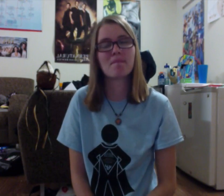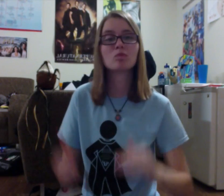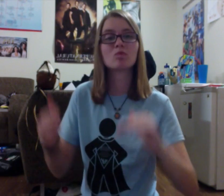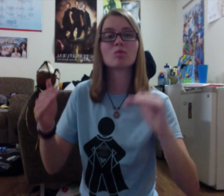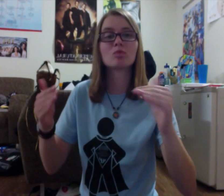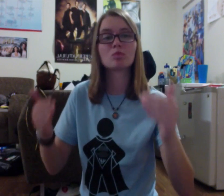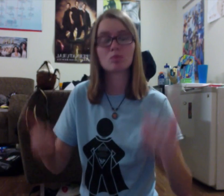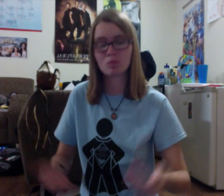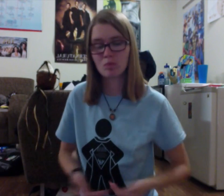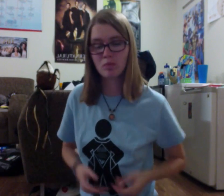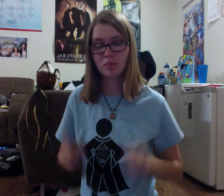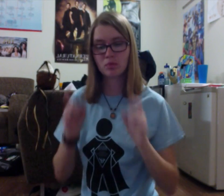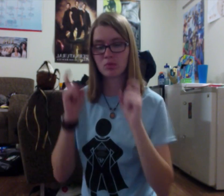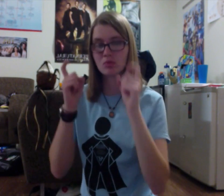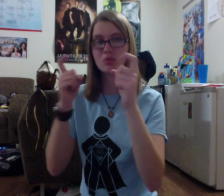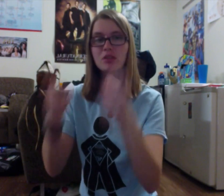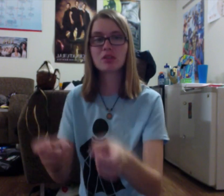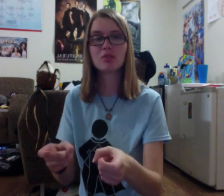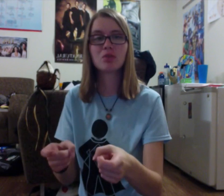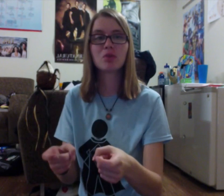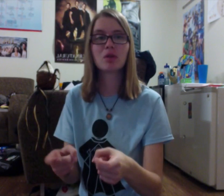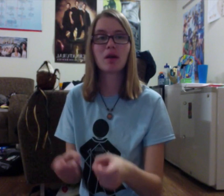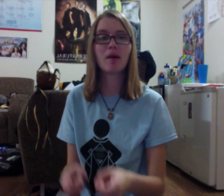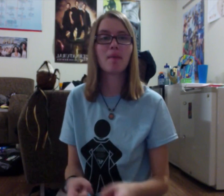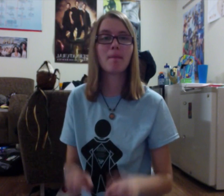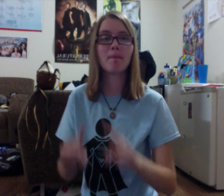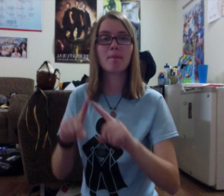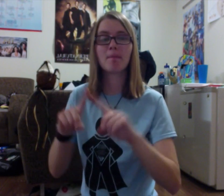We welcomed you and gave you gifts,